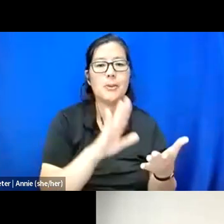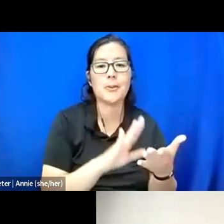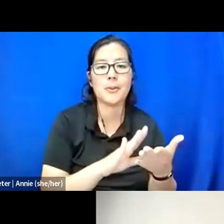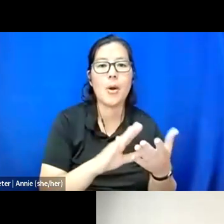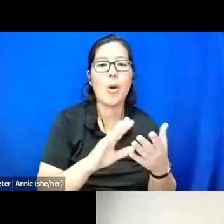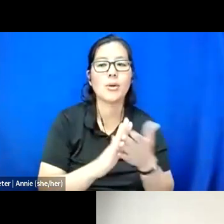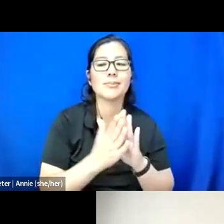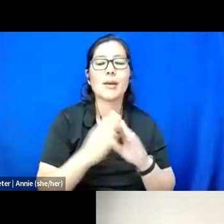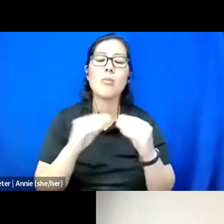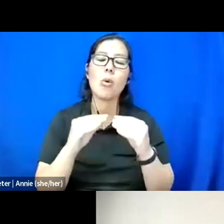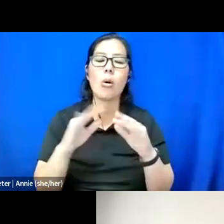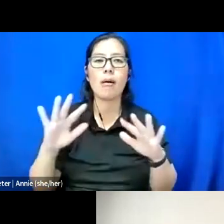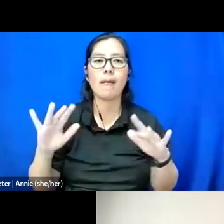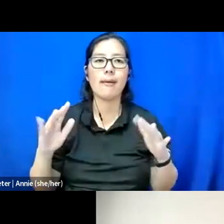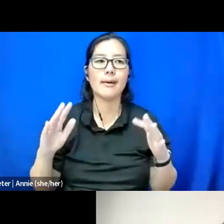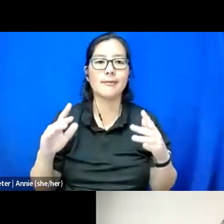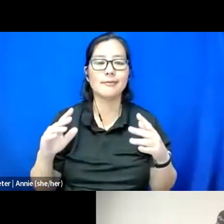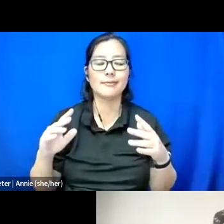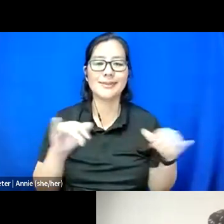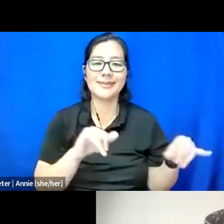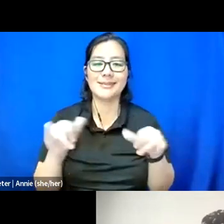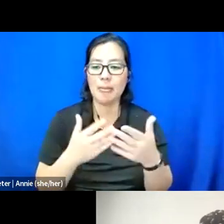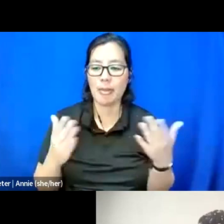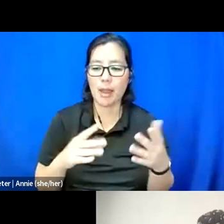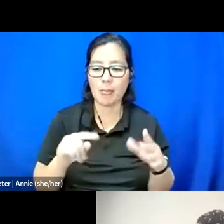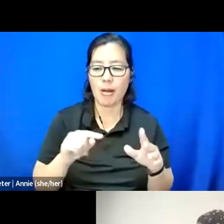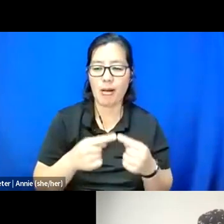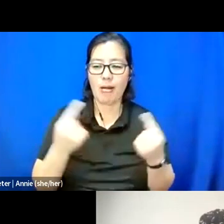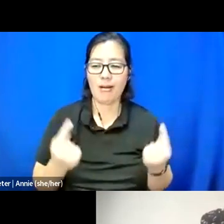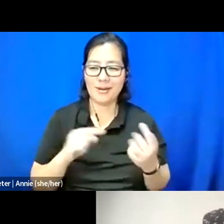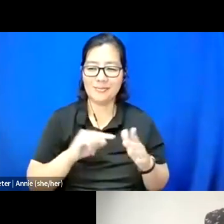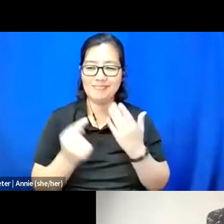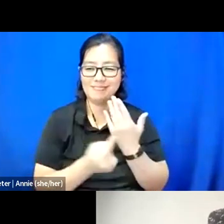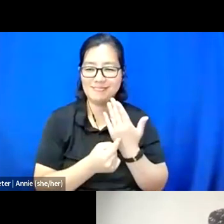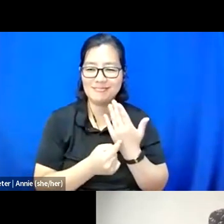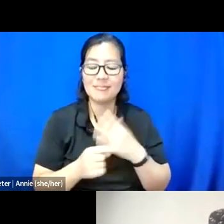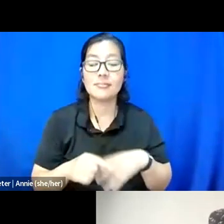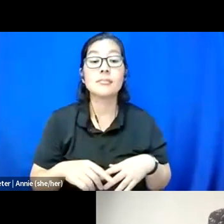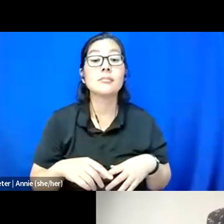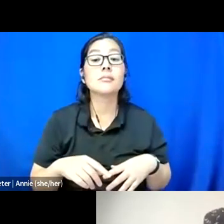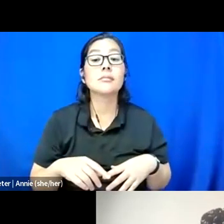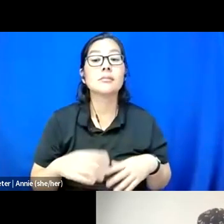I really appreciate this, like, redefinition of scholarship, right,